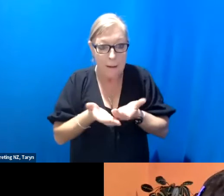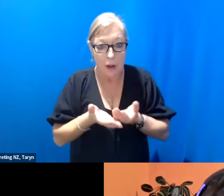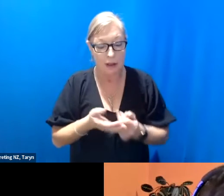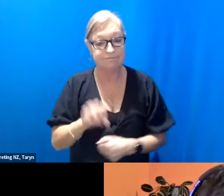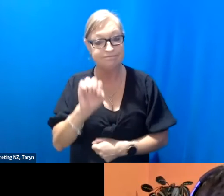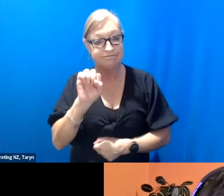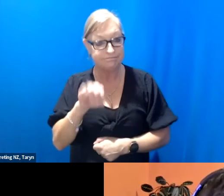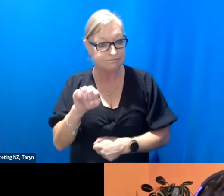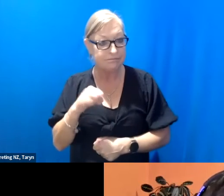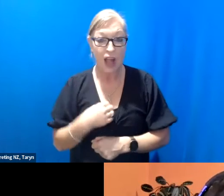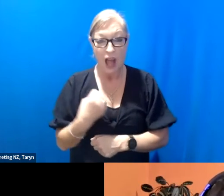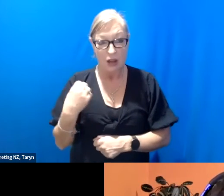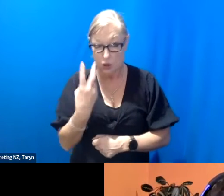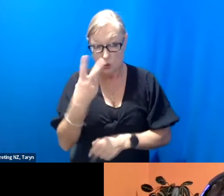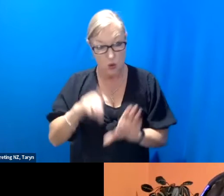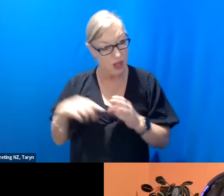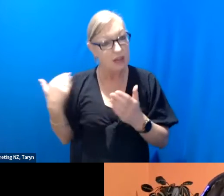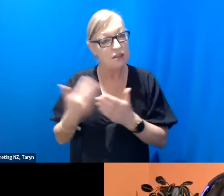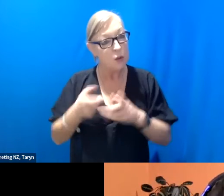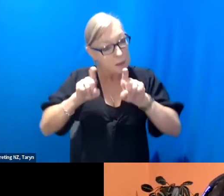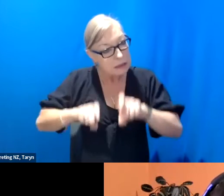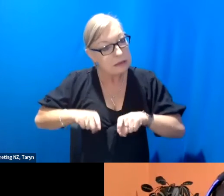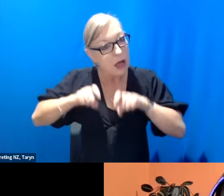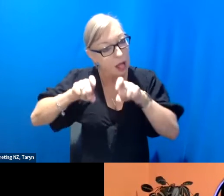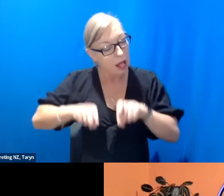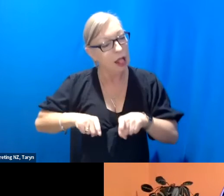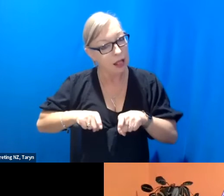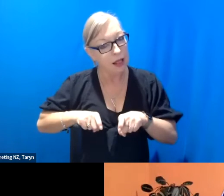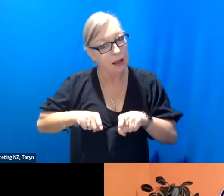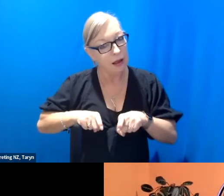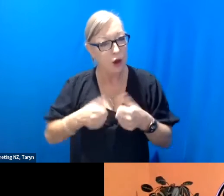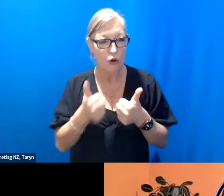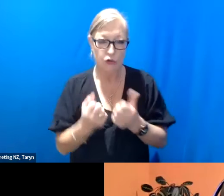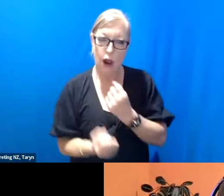of still or in one place. It’s been wonderful and it's been a great opportunity to think a lot about